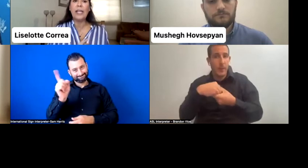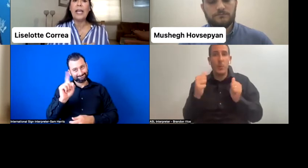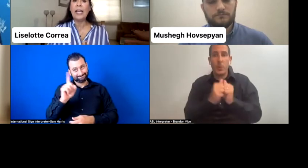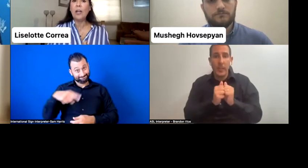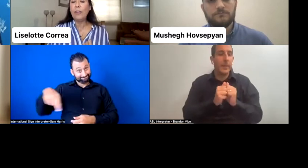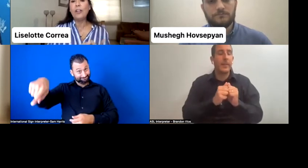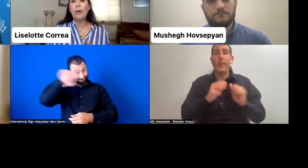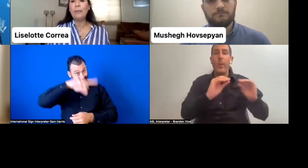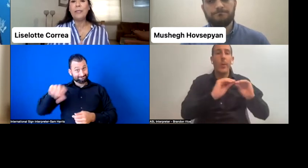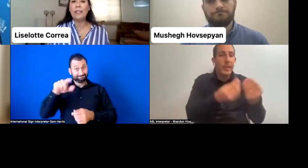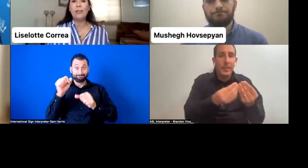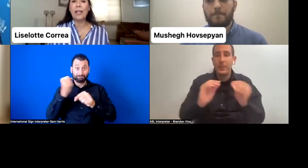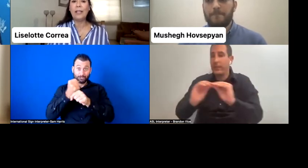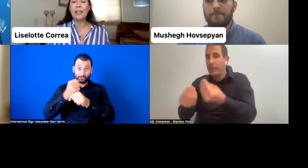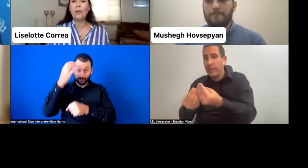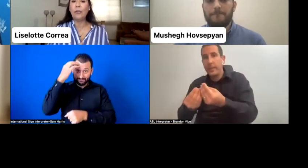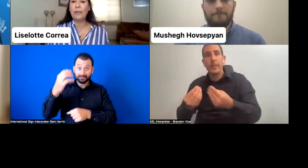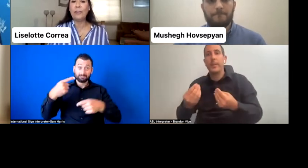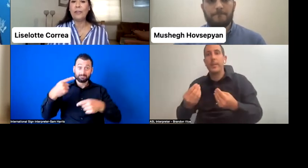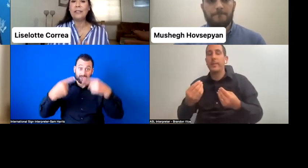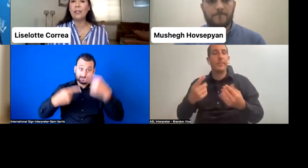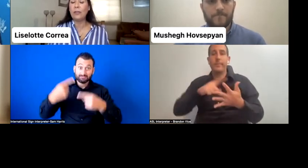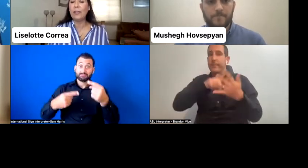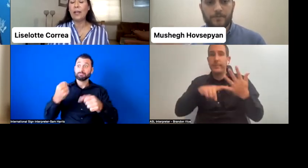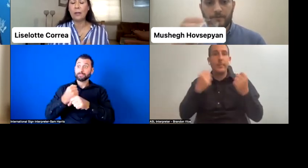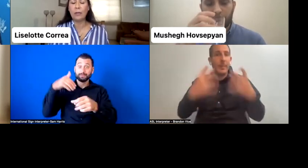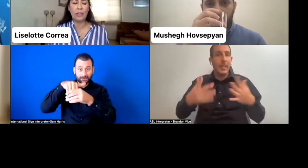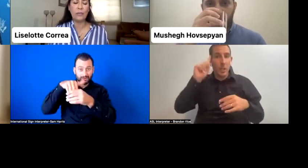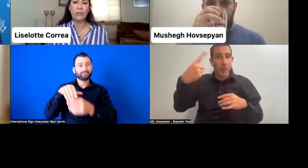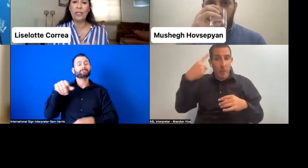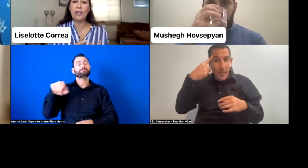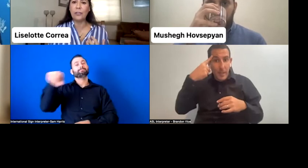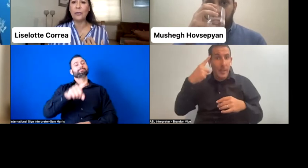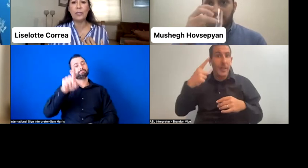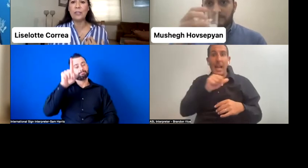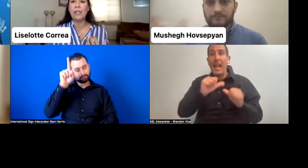and other government authorities according to their duties